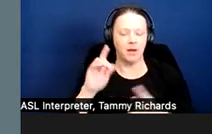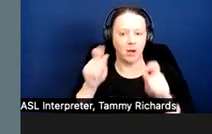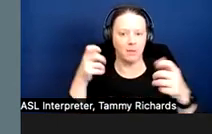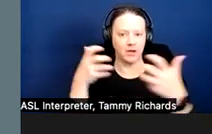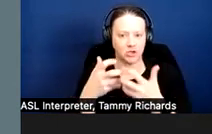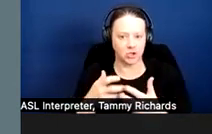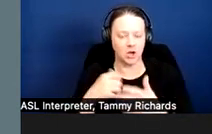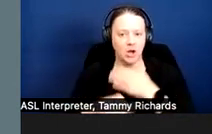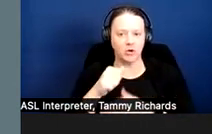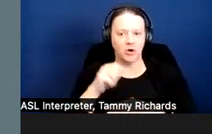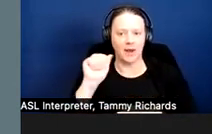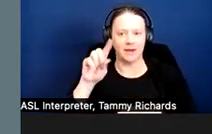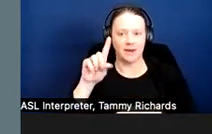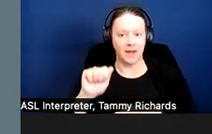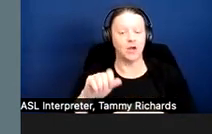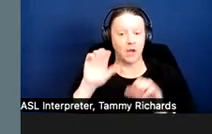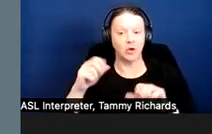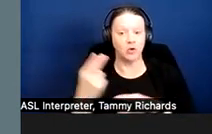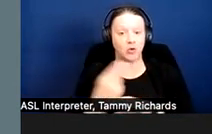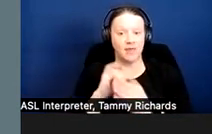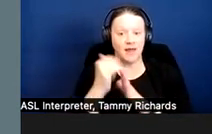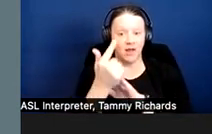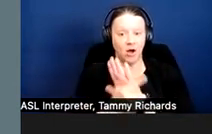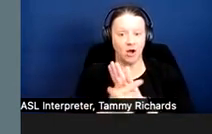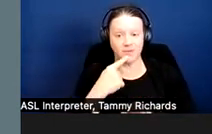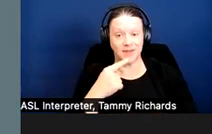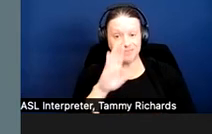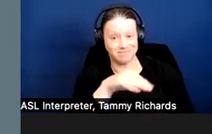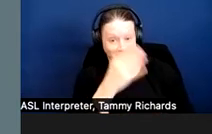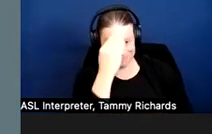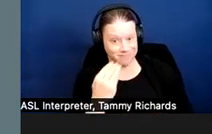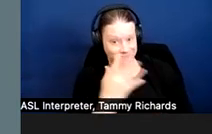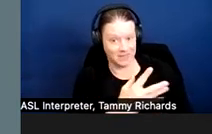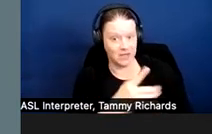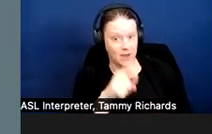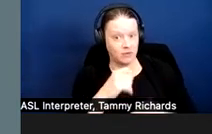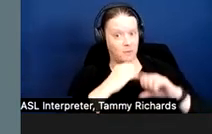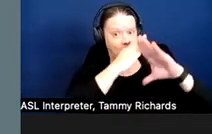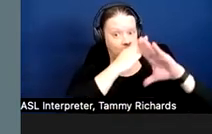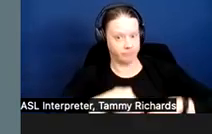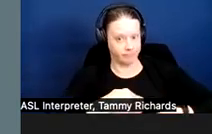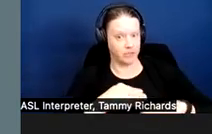So you could use the ADA to argue that barriers should be removed at the cost of that housing